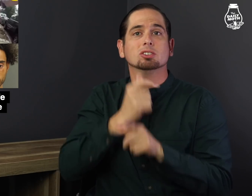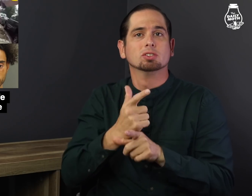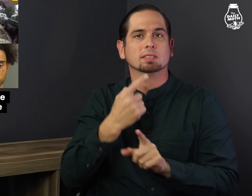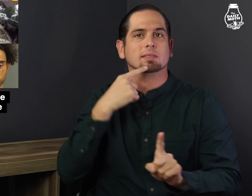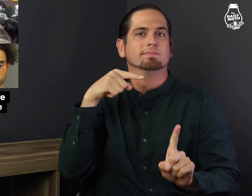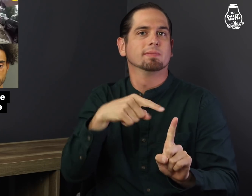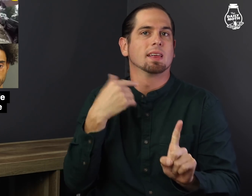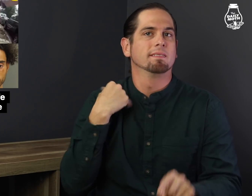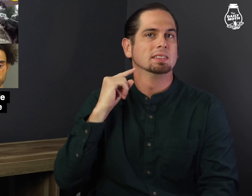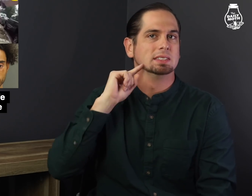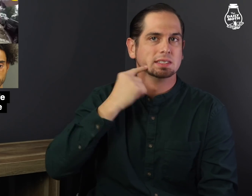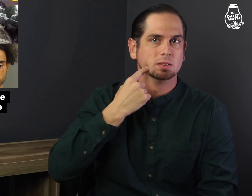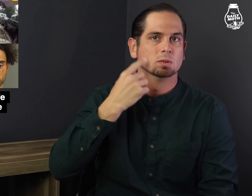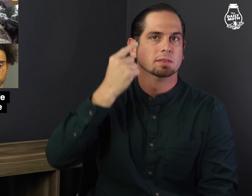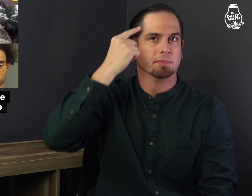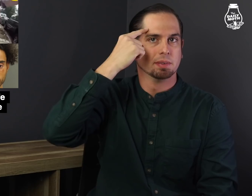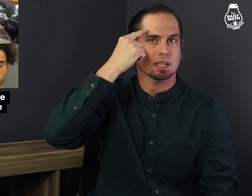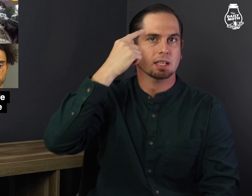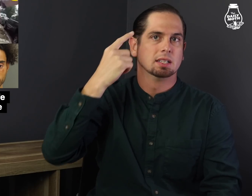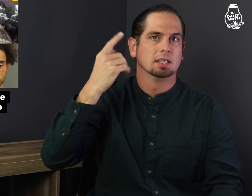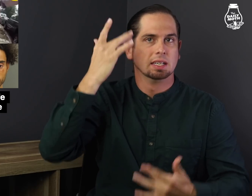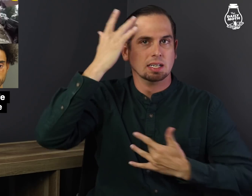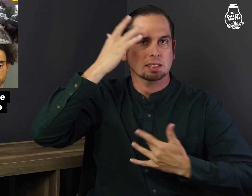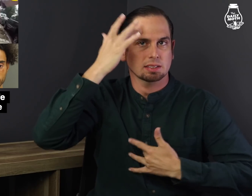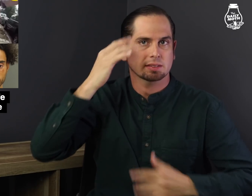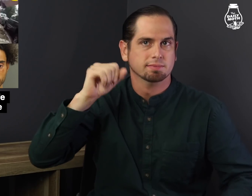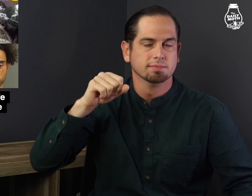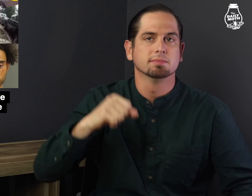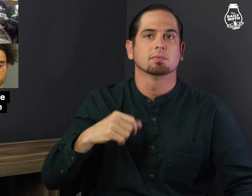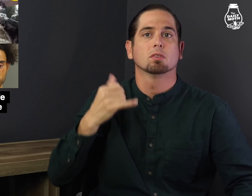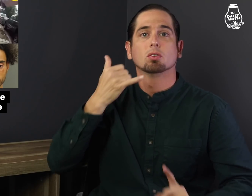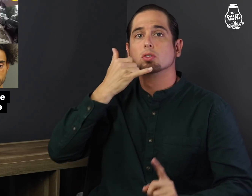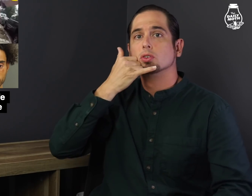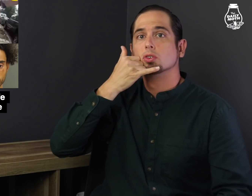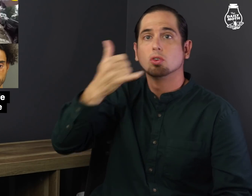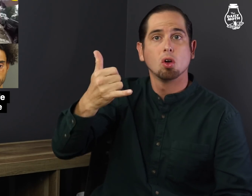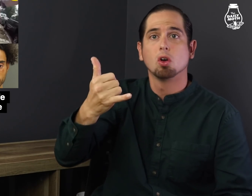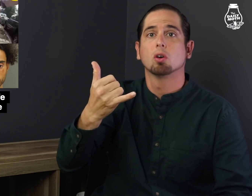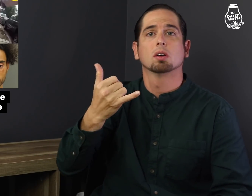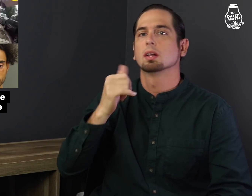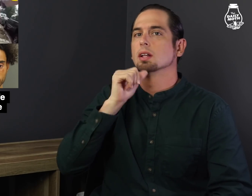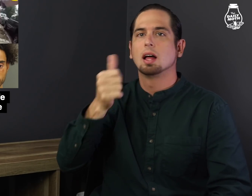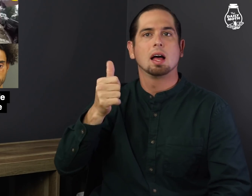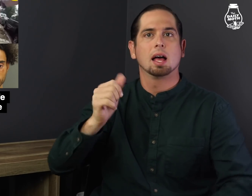The sister said he had serious mental illnesses and made a call